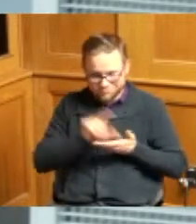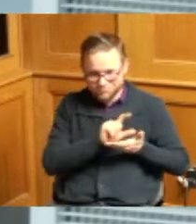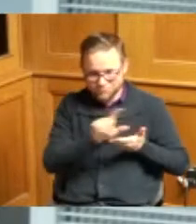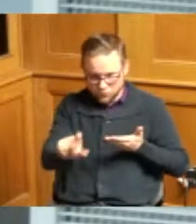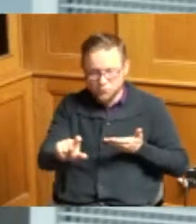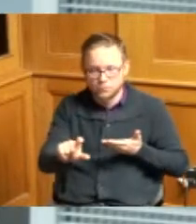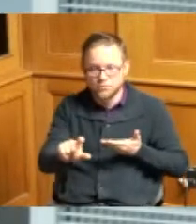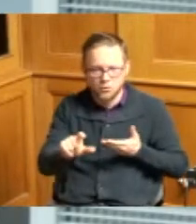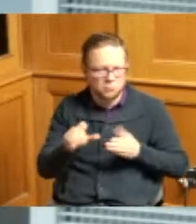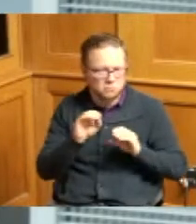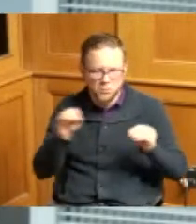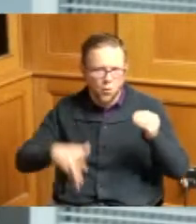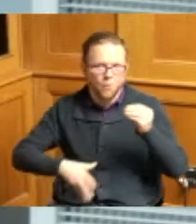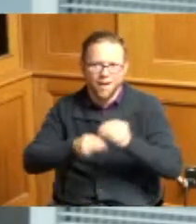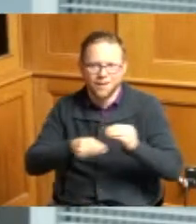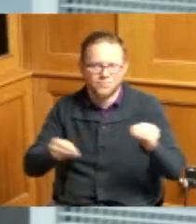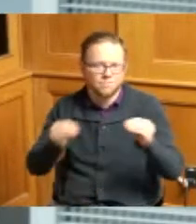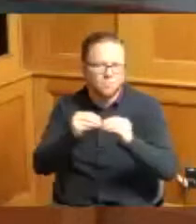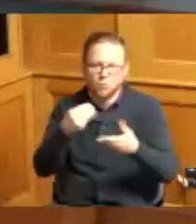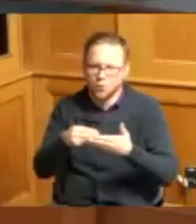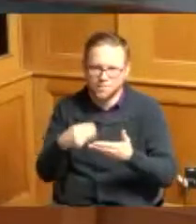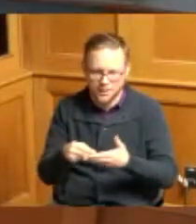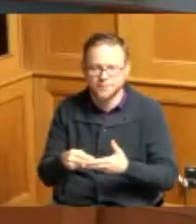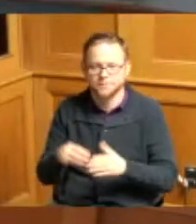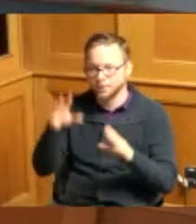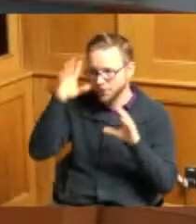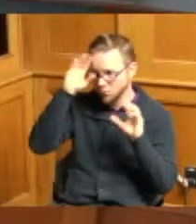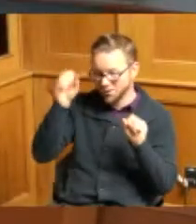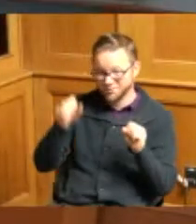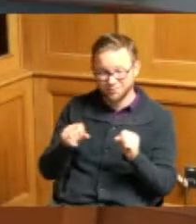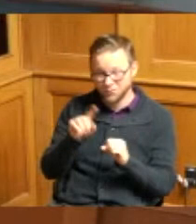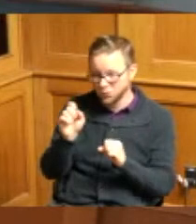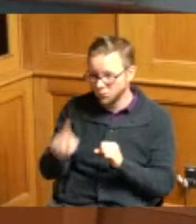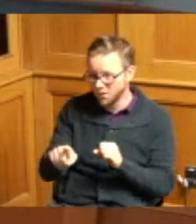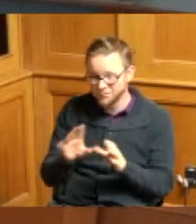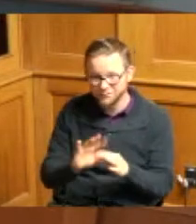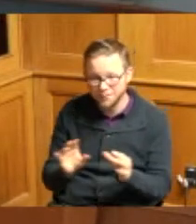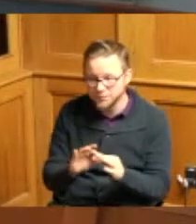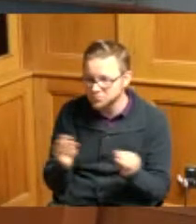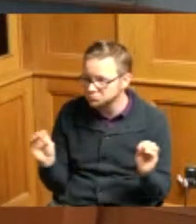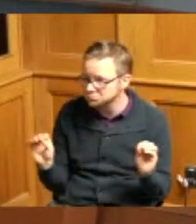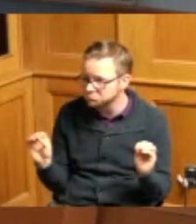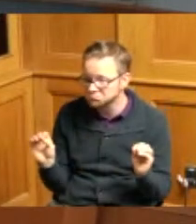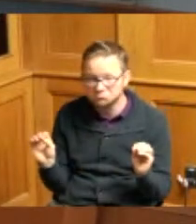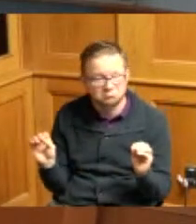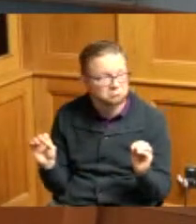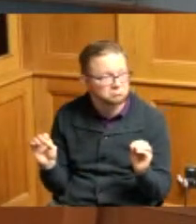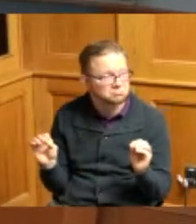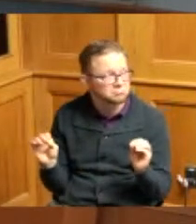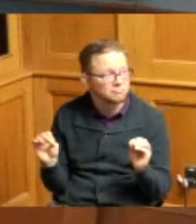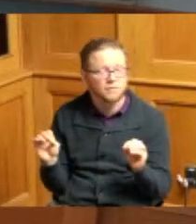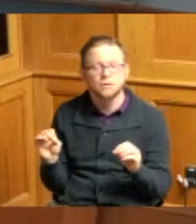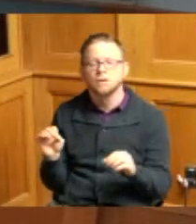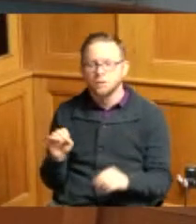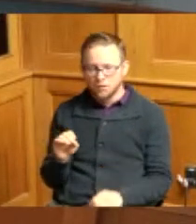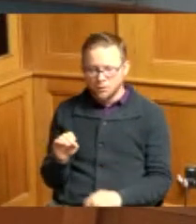I can take any questions thank you so much are there any questions or comments yeah I just again